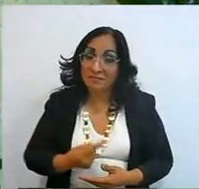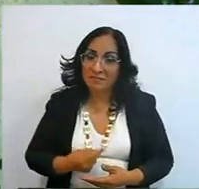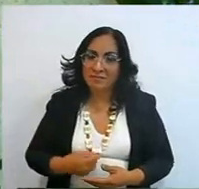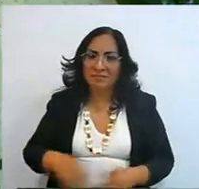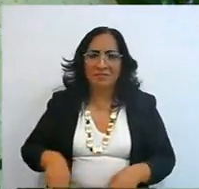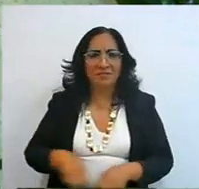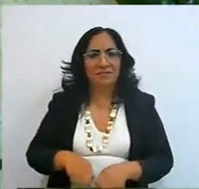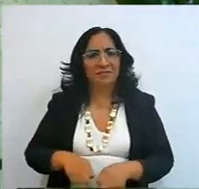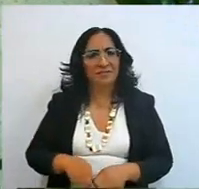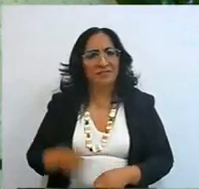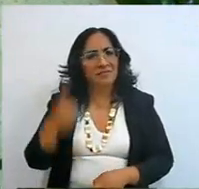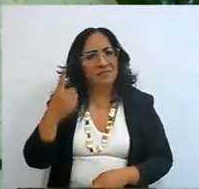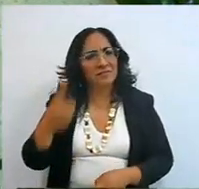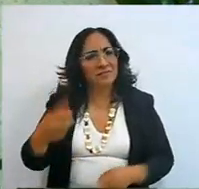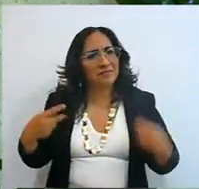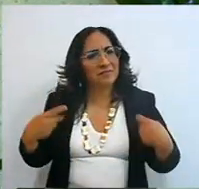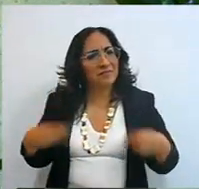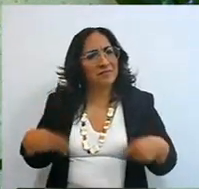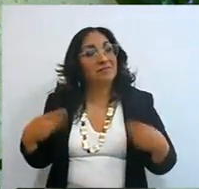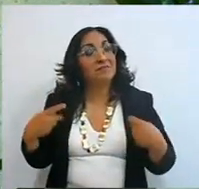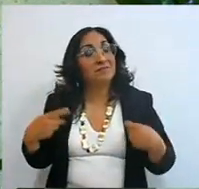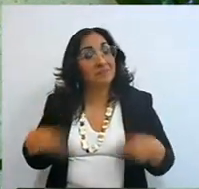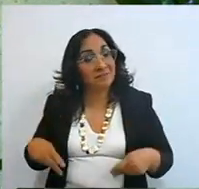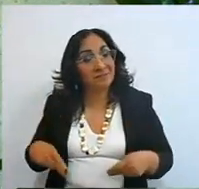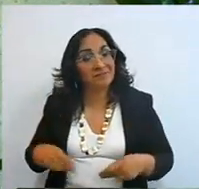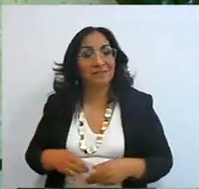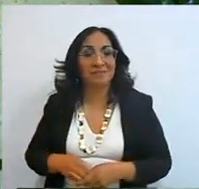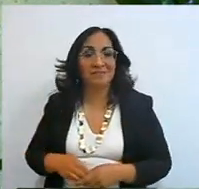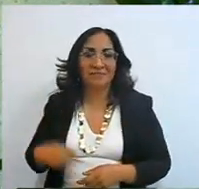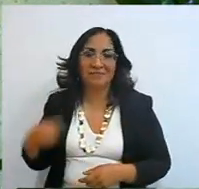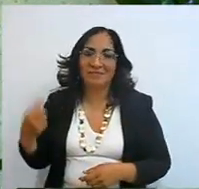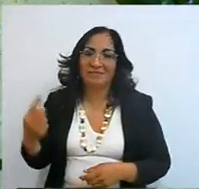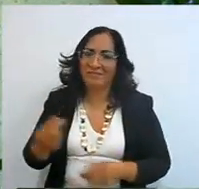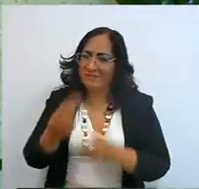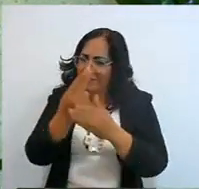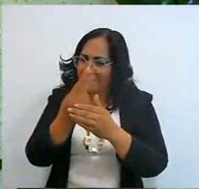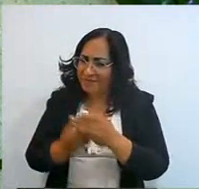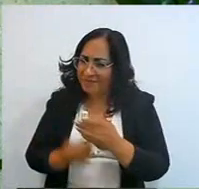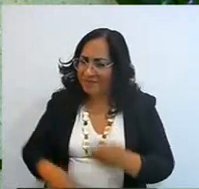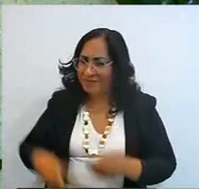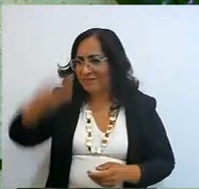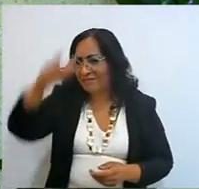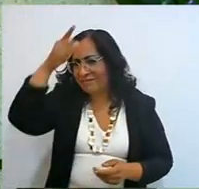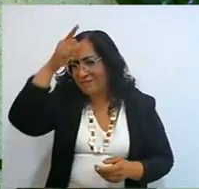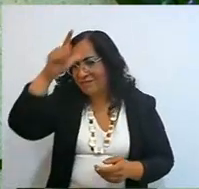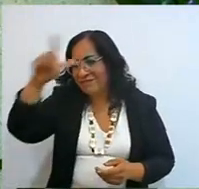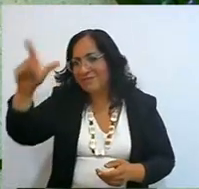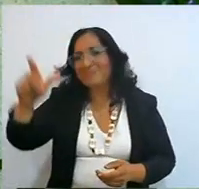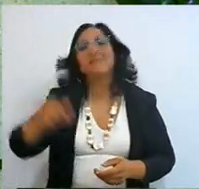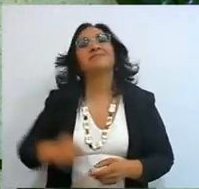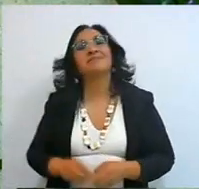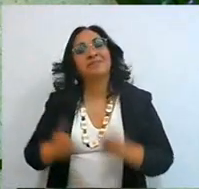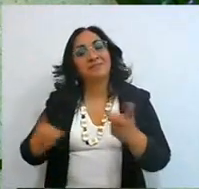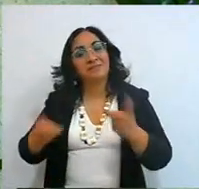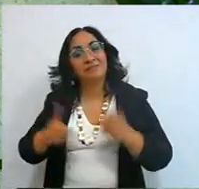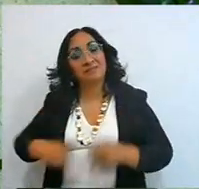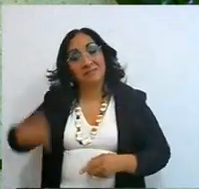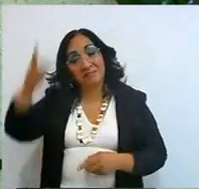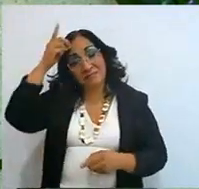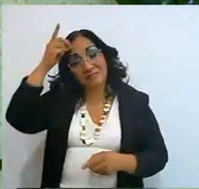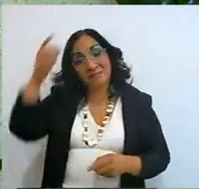That spiritual intimacy can only be given by God, when his commandments have been followed,